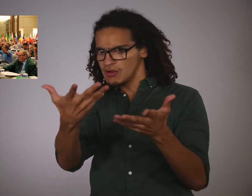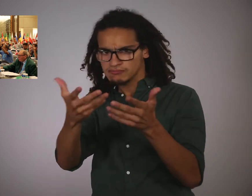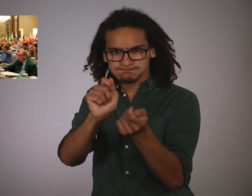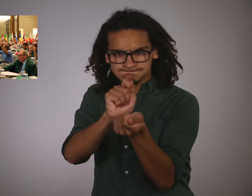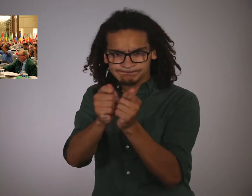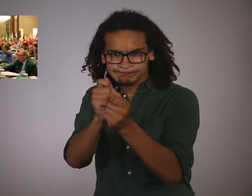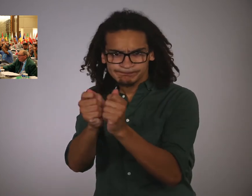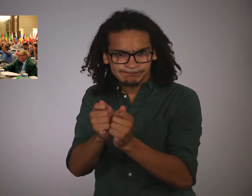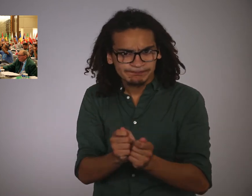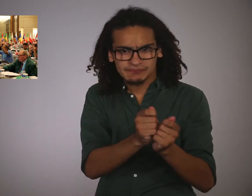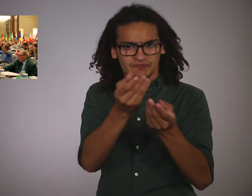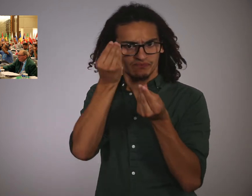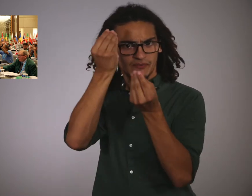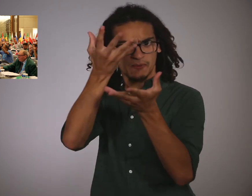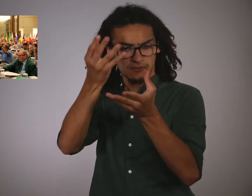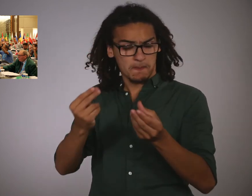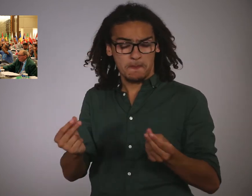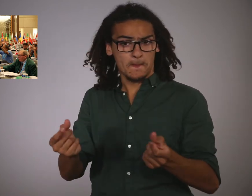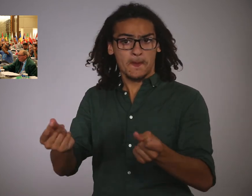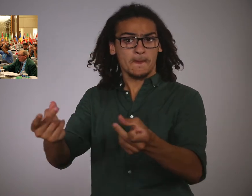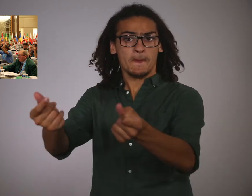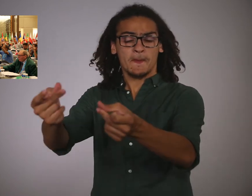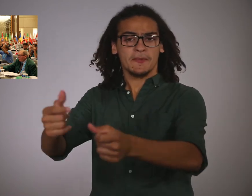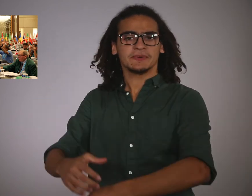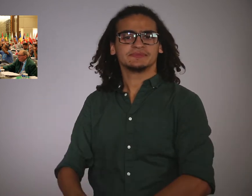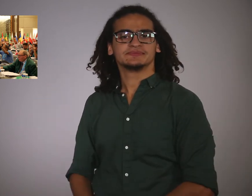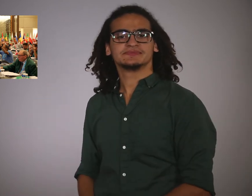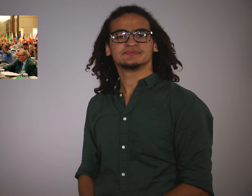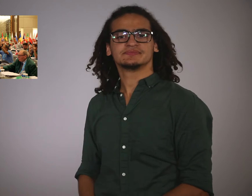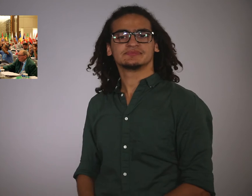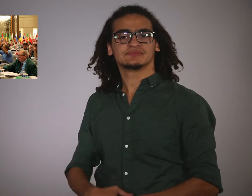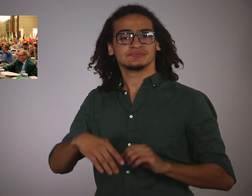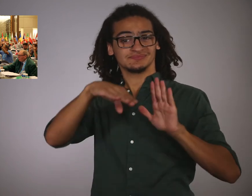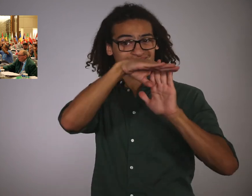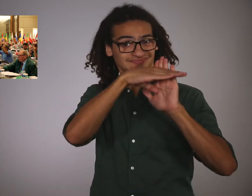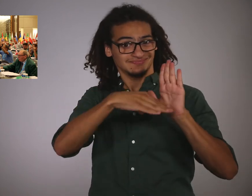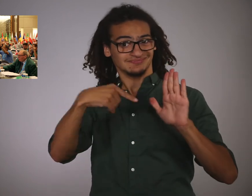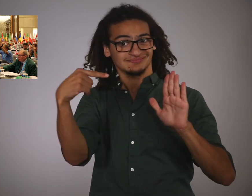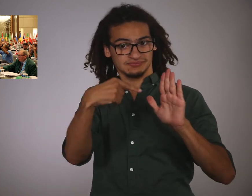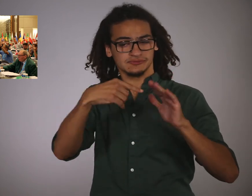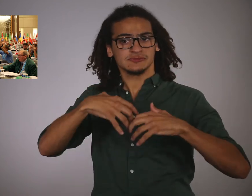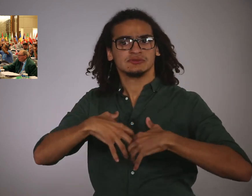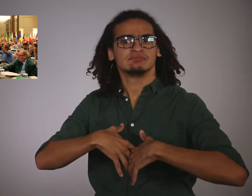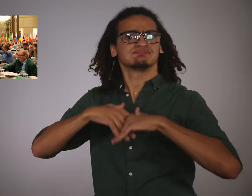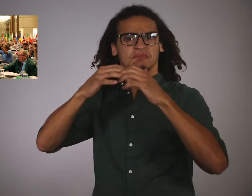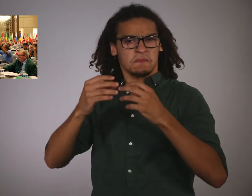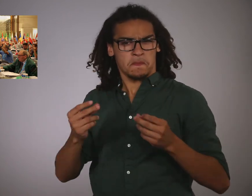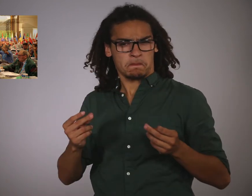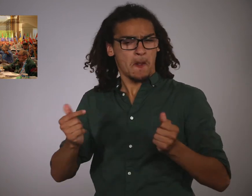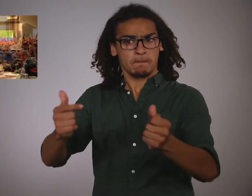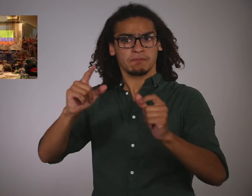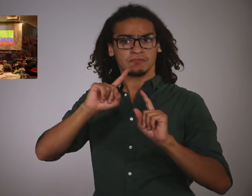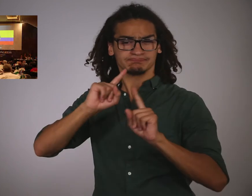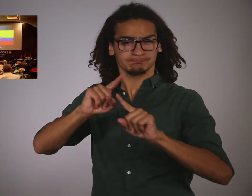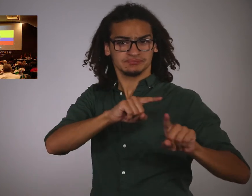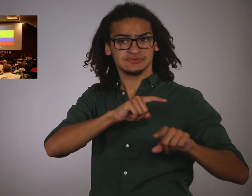NDSF can also update their board information quickly. This will create a faster response time between